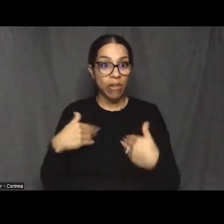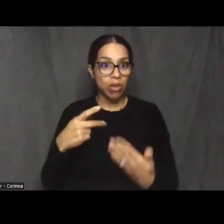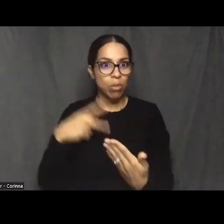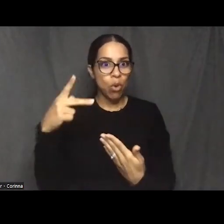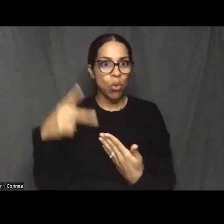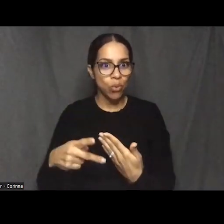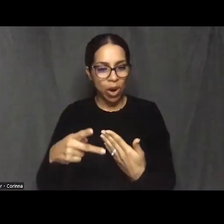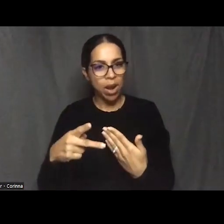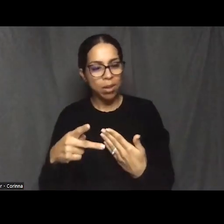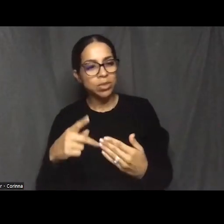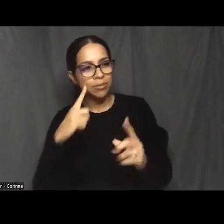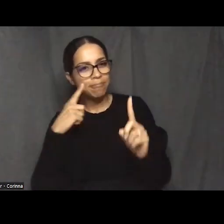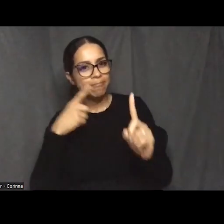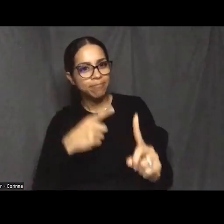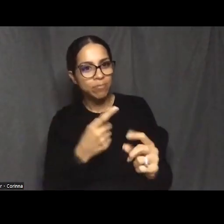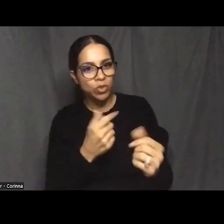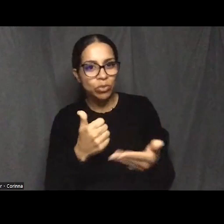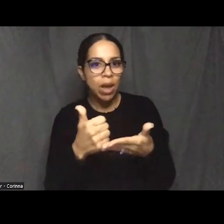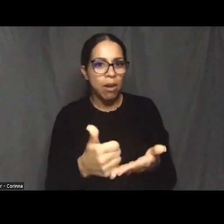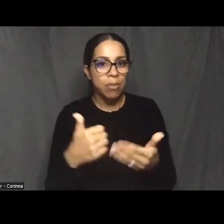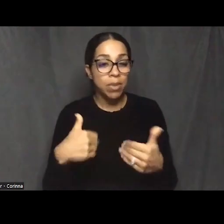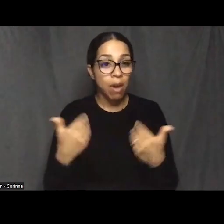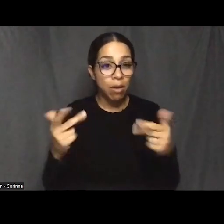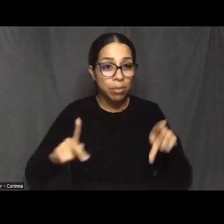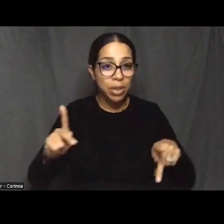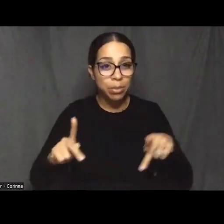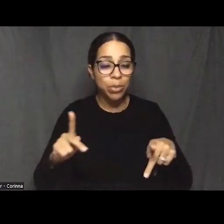youth and educating them about the history of their city.